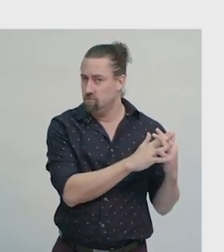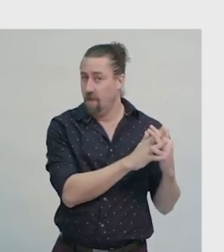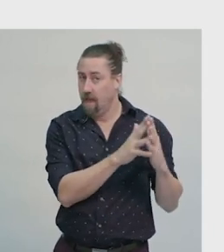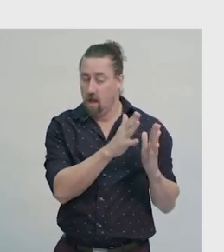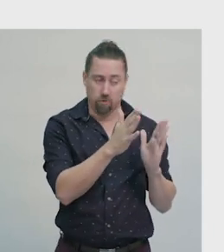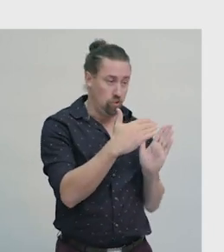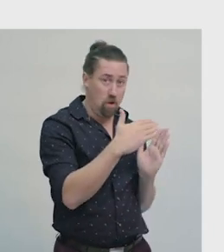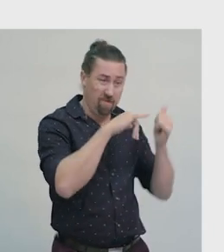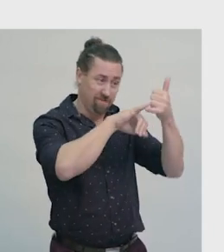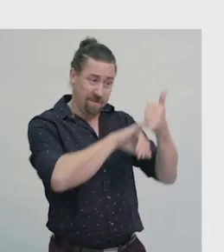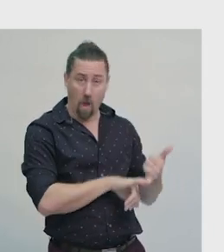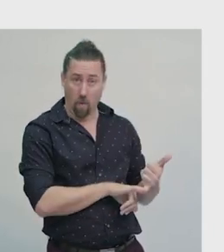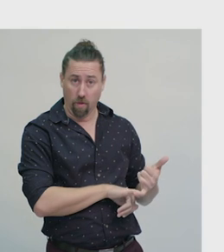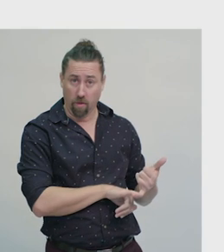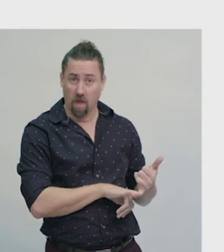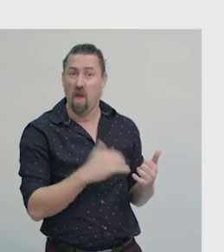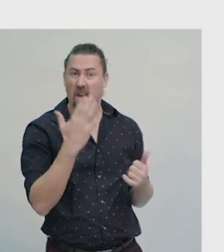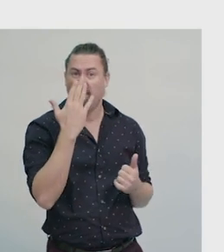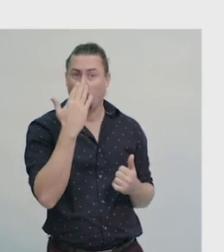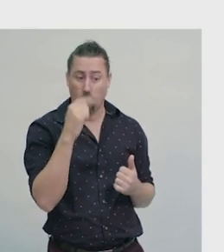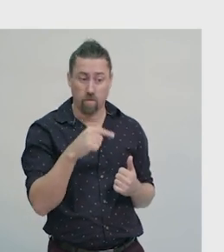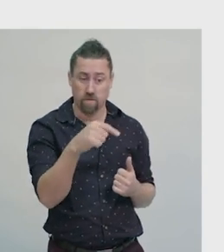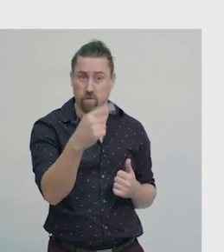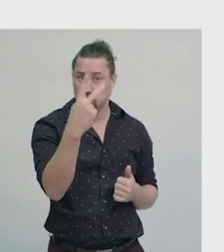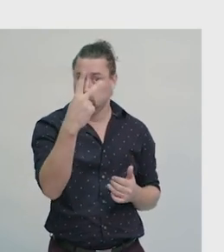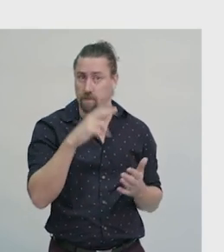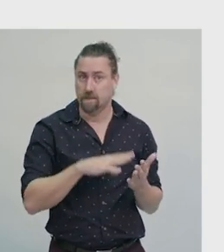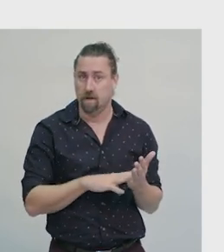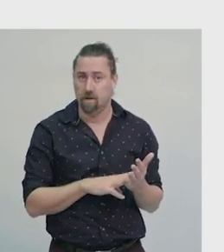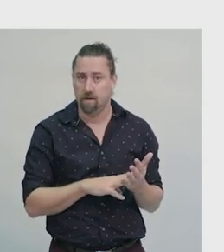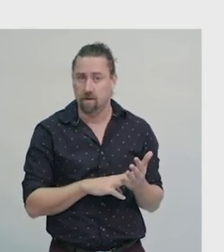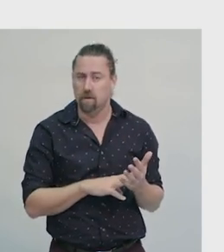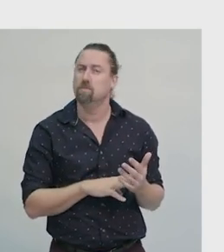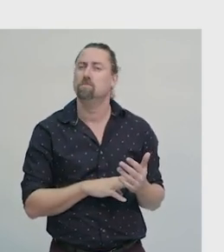Turn to the south, and move forward 2 metres.